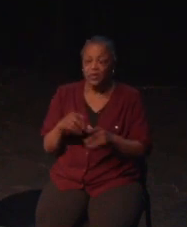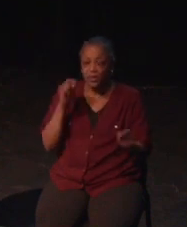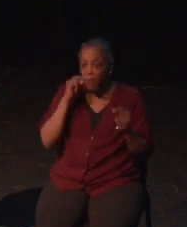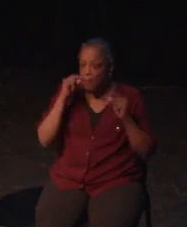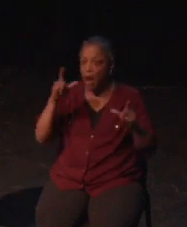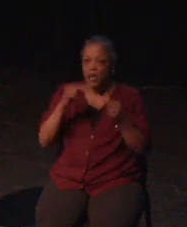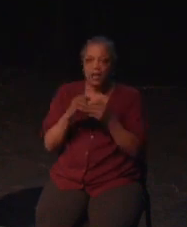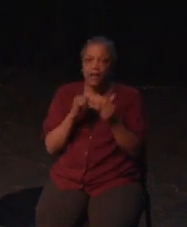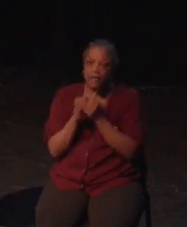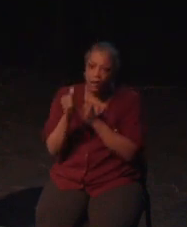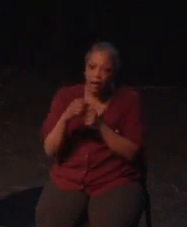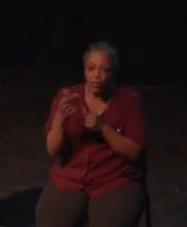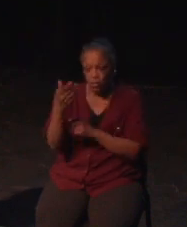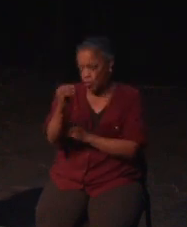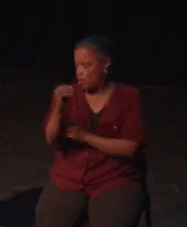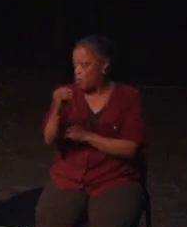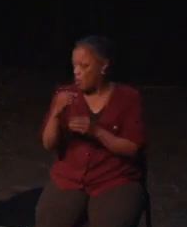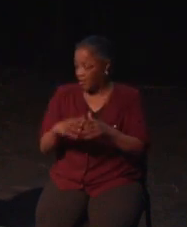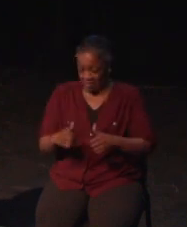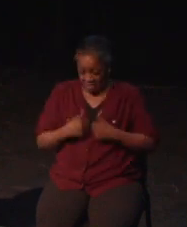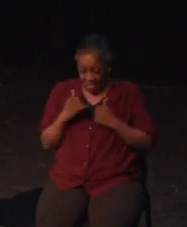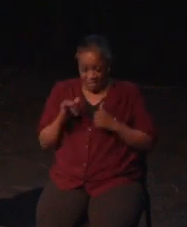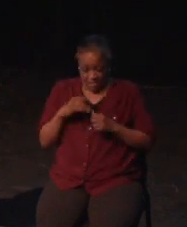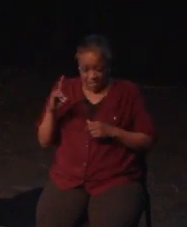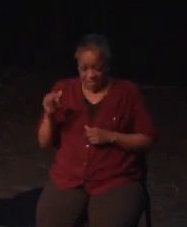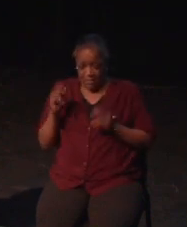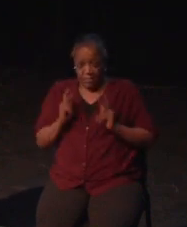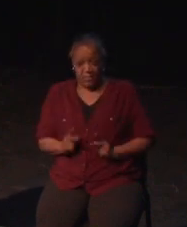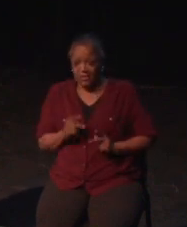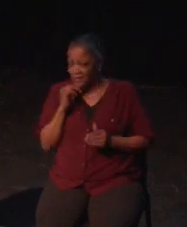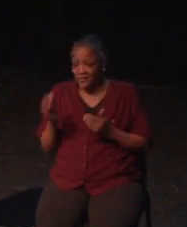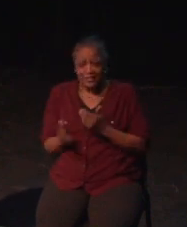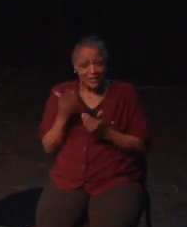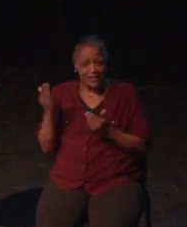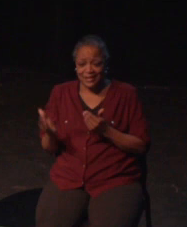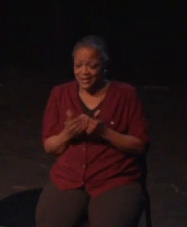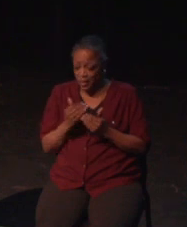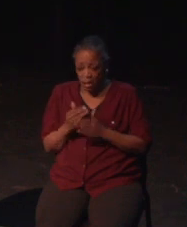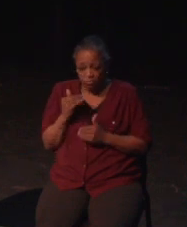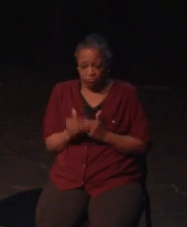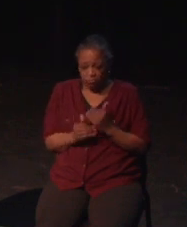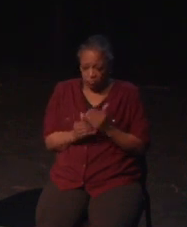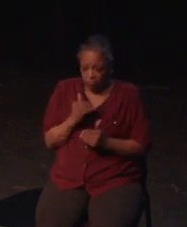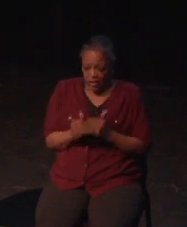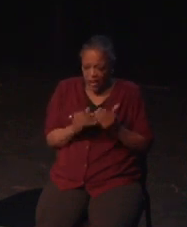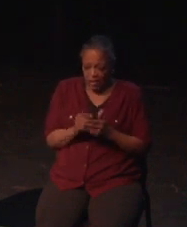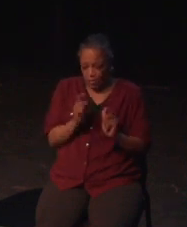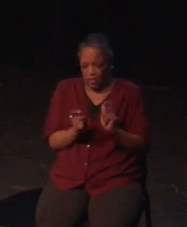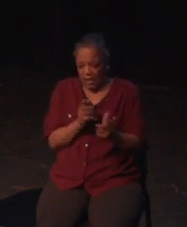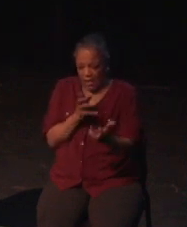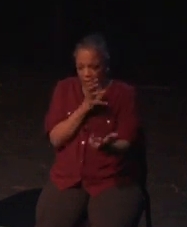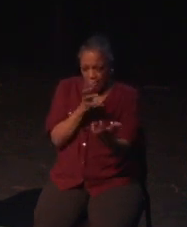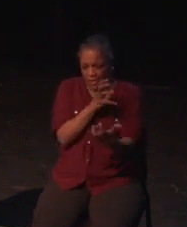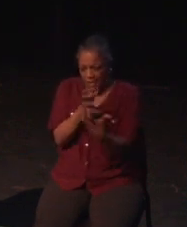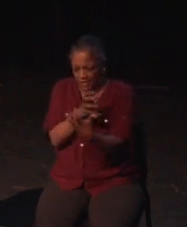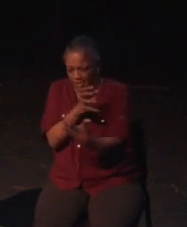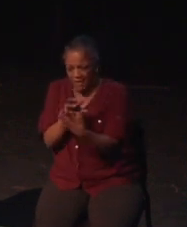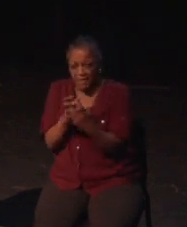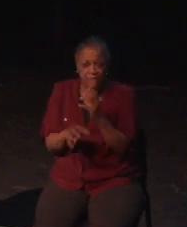Kona was a little indie game set in the Canadian north that came out last year. It was really great and surprisingly weird and inclusive story that I encourage people to play.